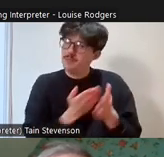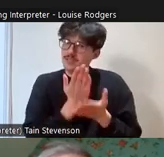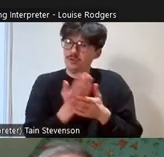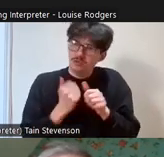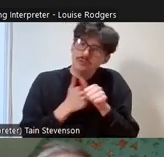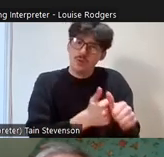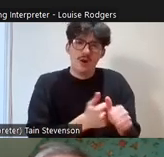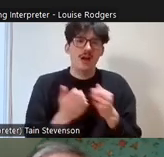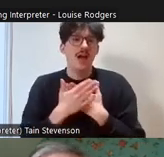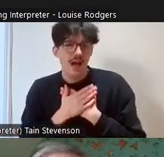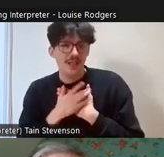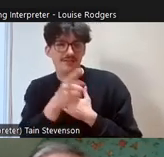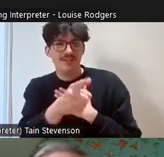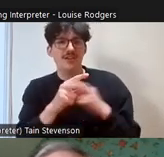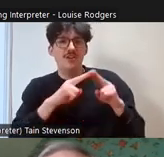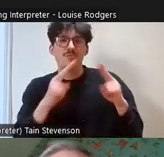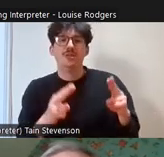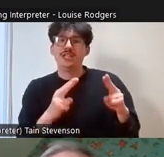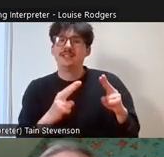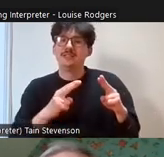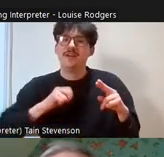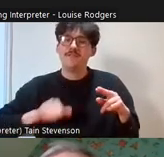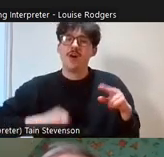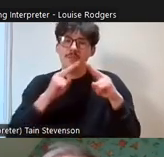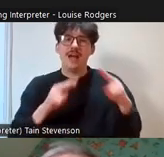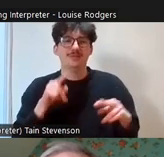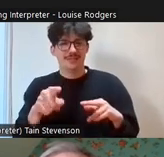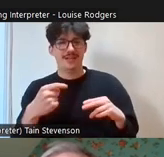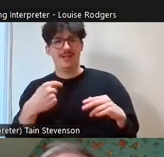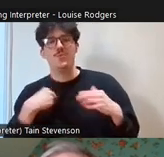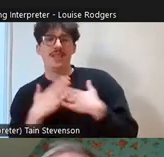the one from Bridgend Farmhouse, ‘we love Action Earth’ and you know we would use that